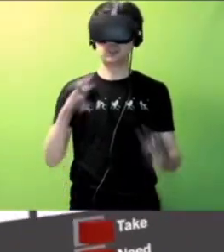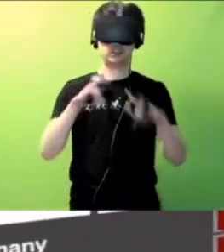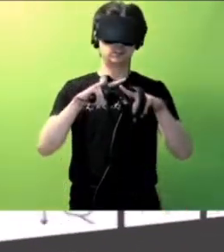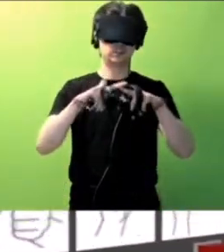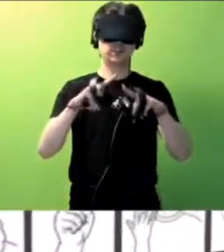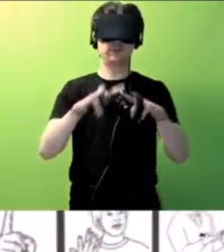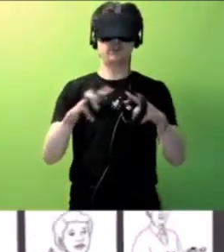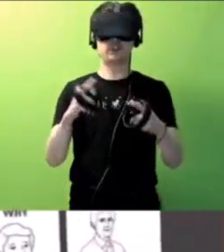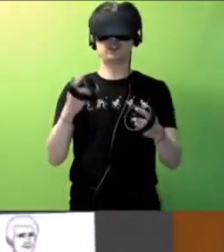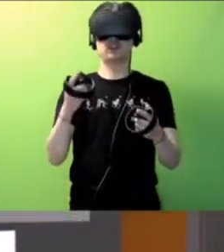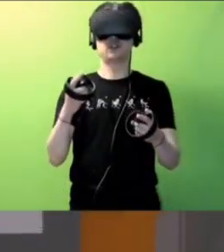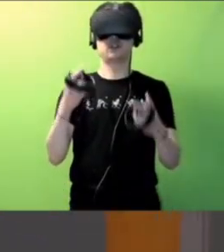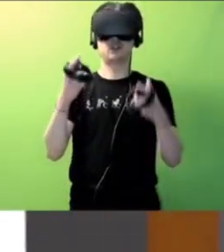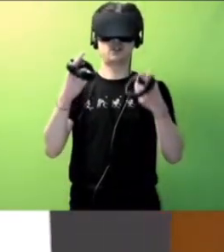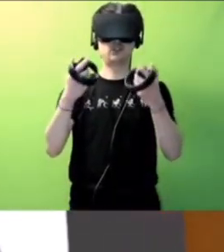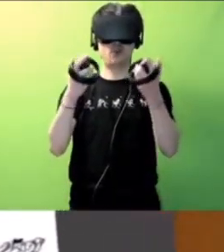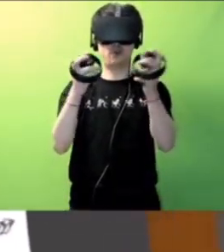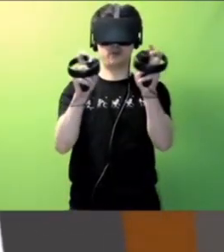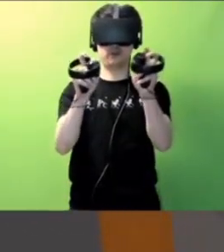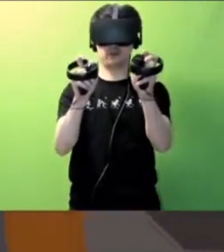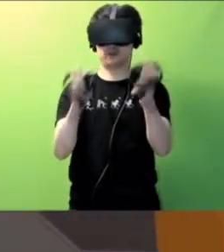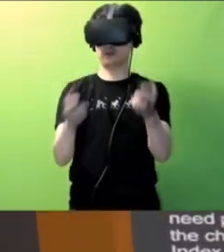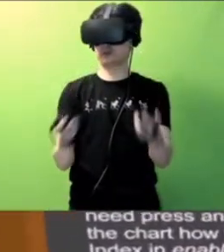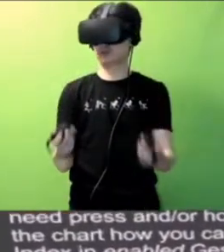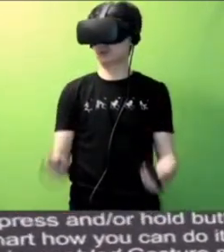Different controllers